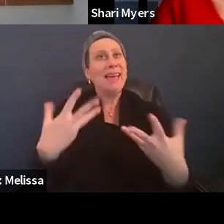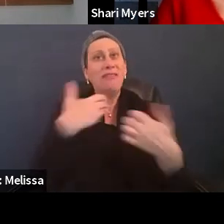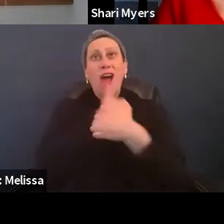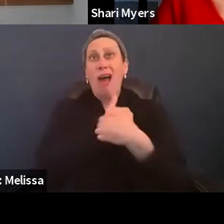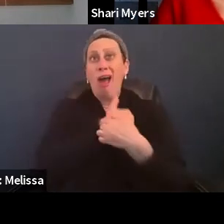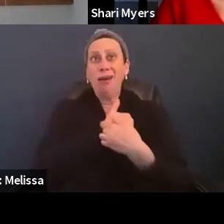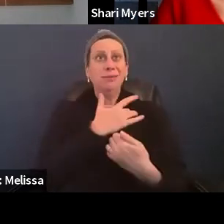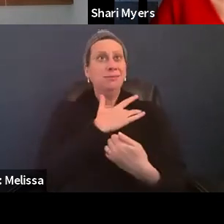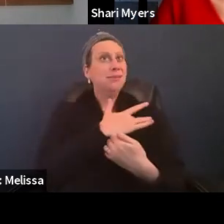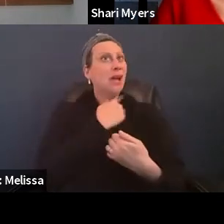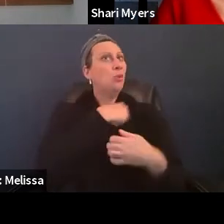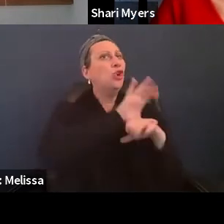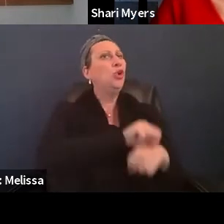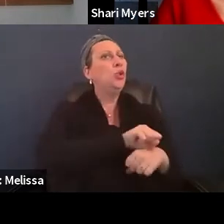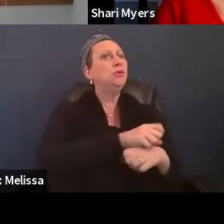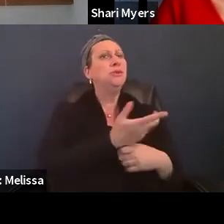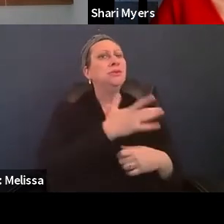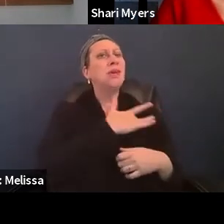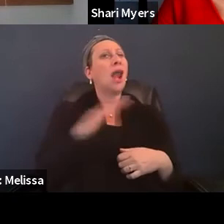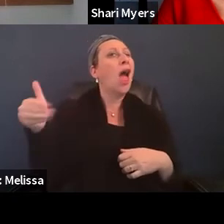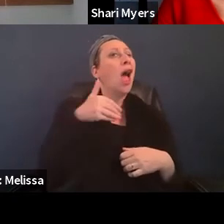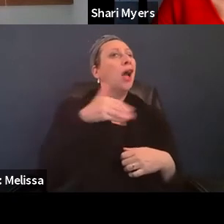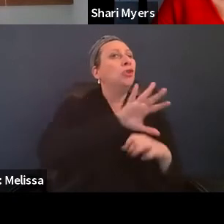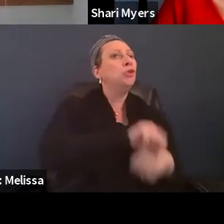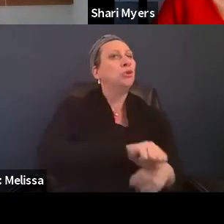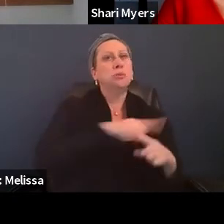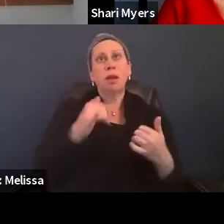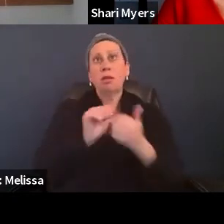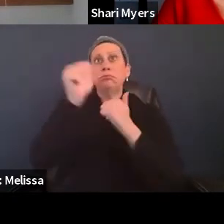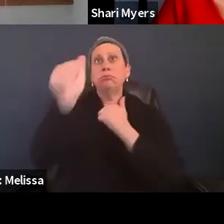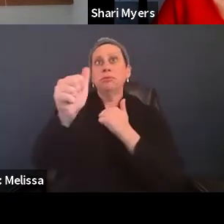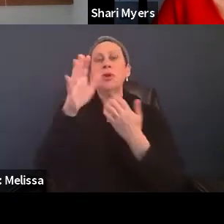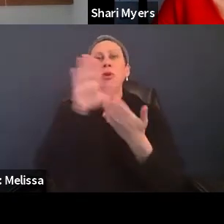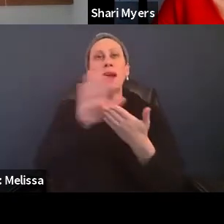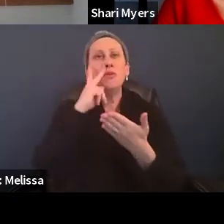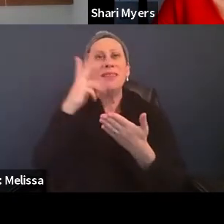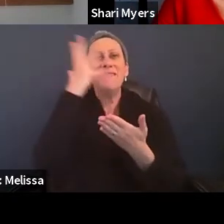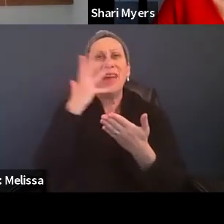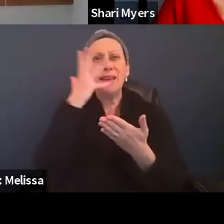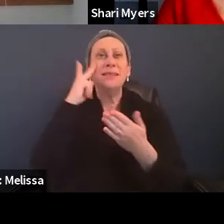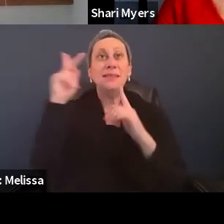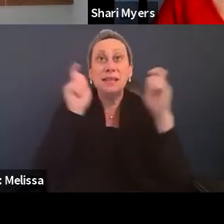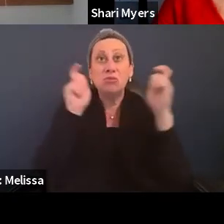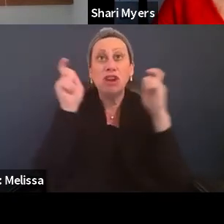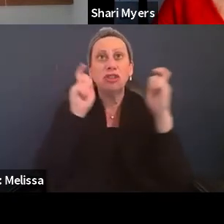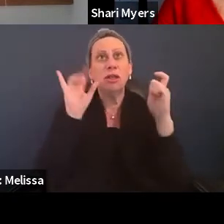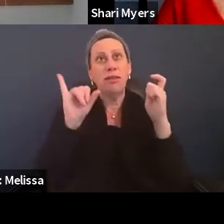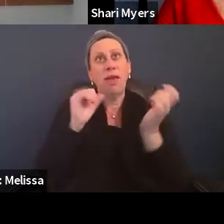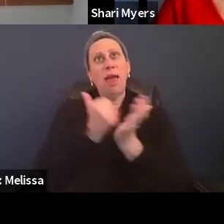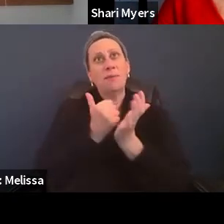we can't put an arm around the shoulder. So it really helps for people to be able to see our faces and see our expressions and see the compassion